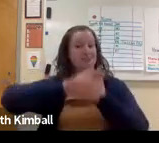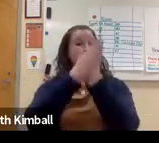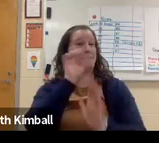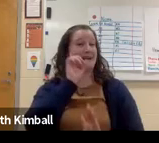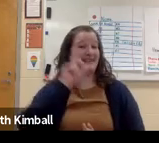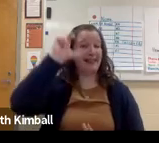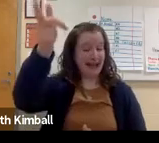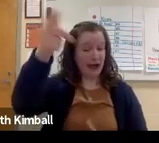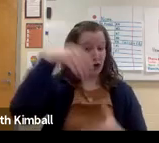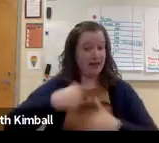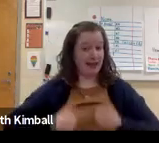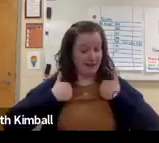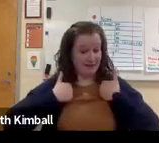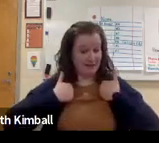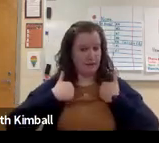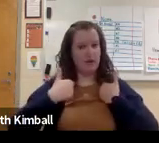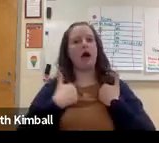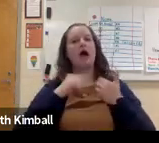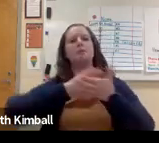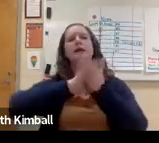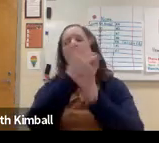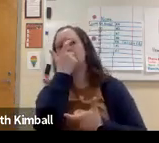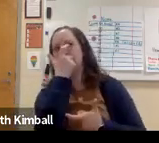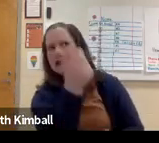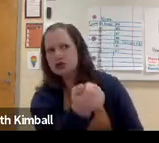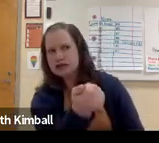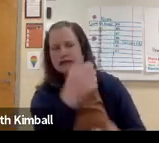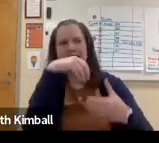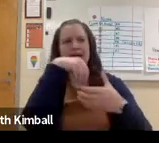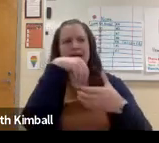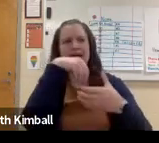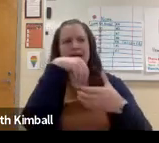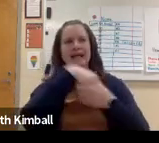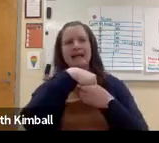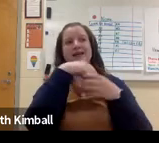I grew up hearing and became deaf later in life.